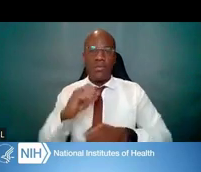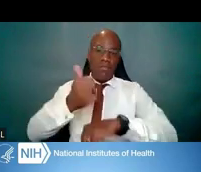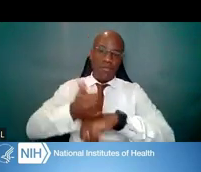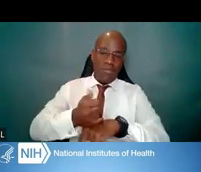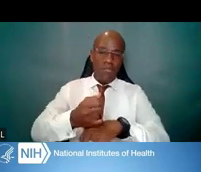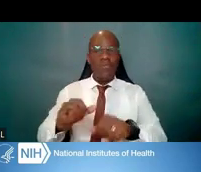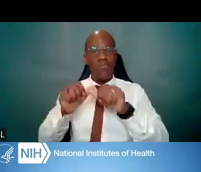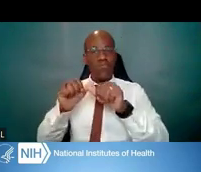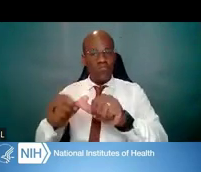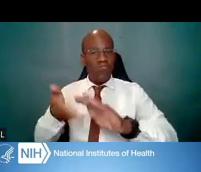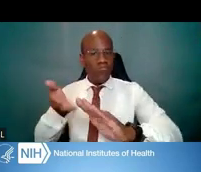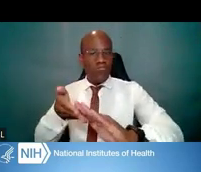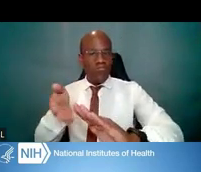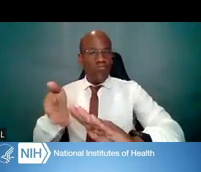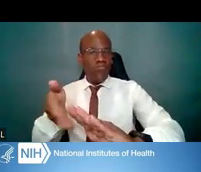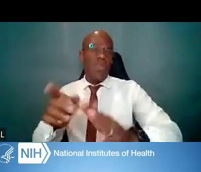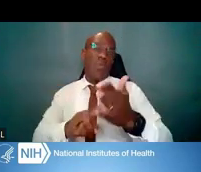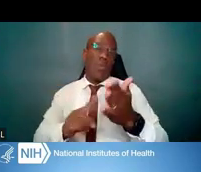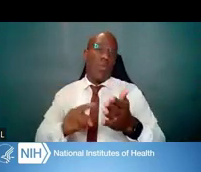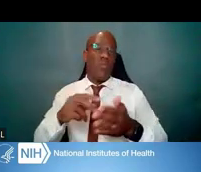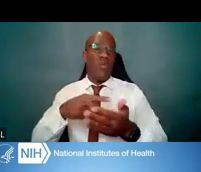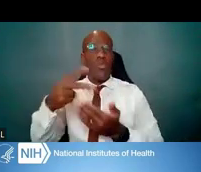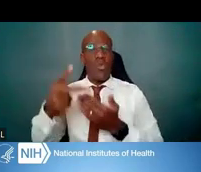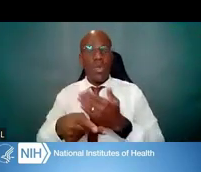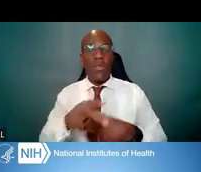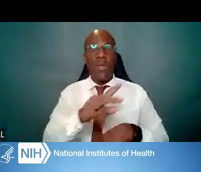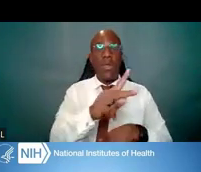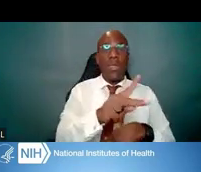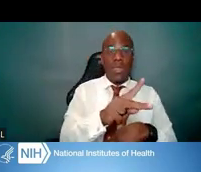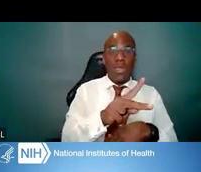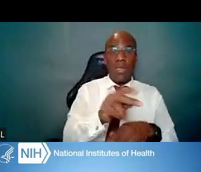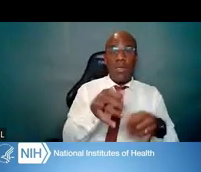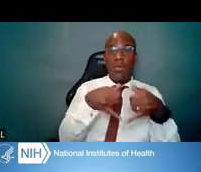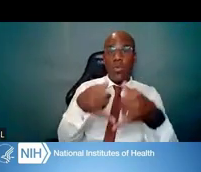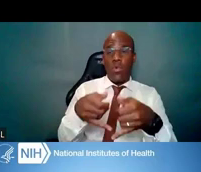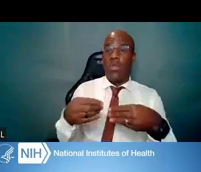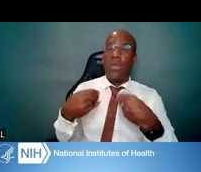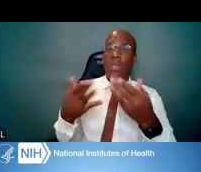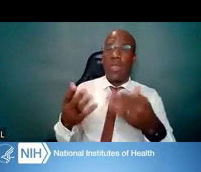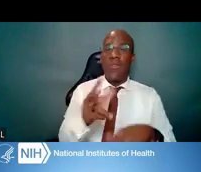So K-awards provide three to five years of salary support,